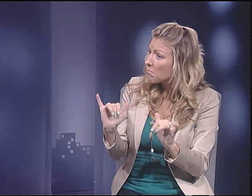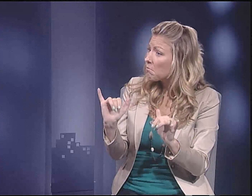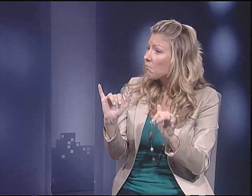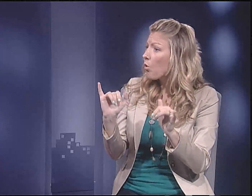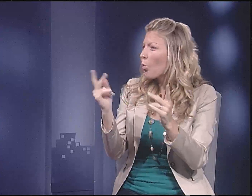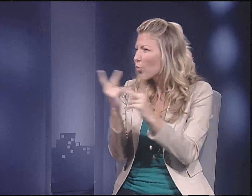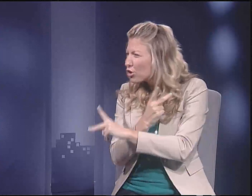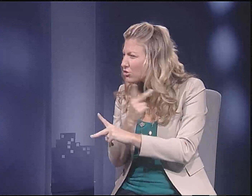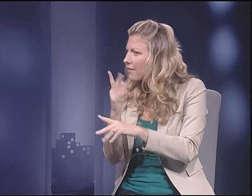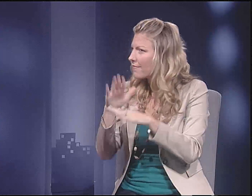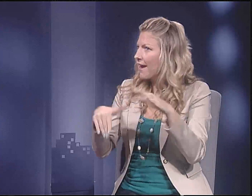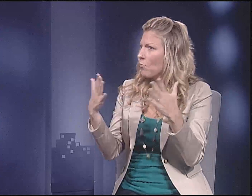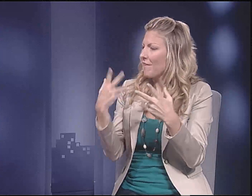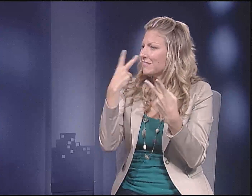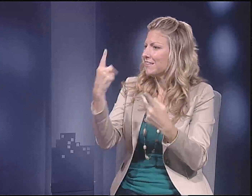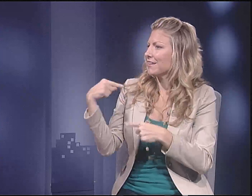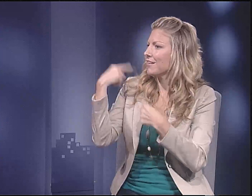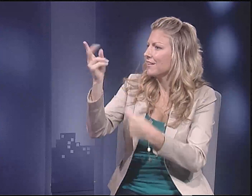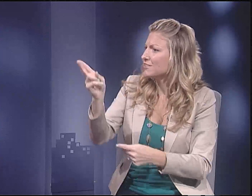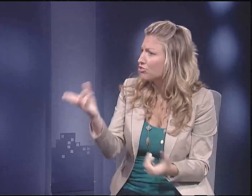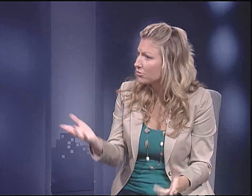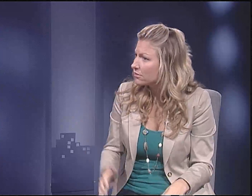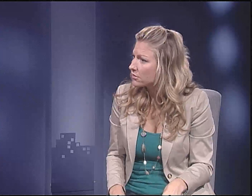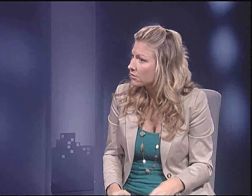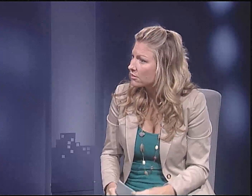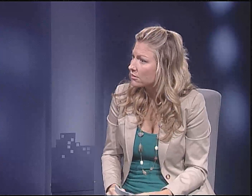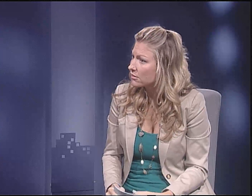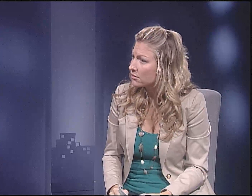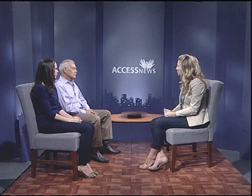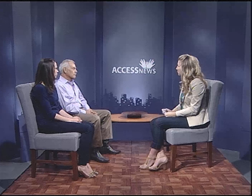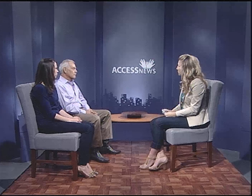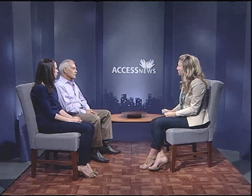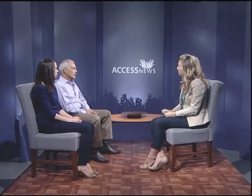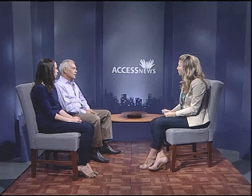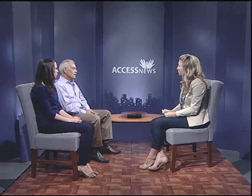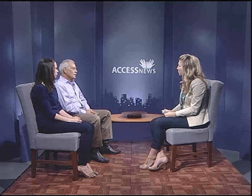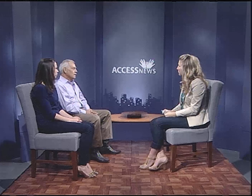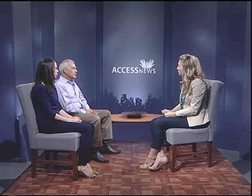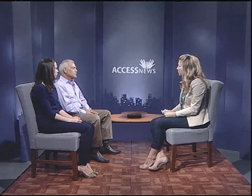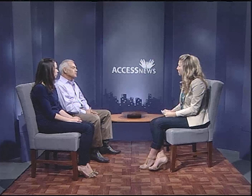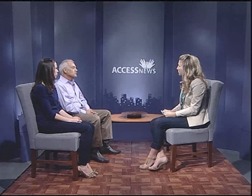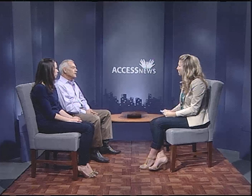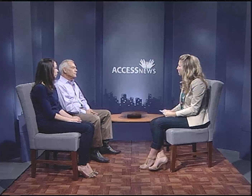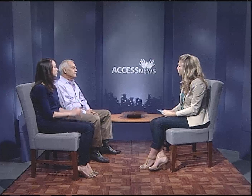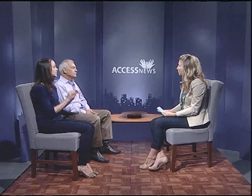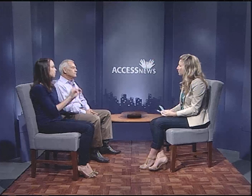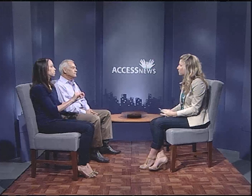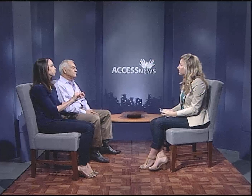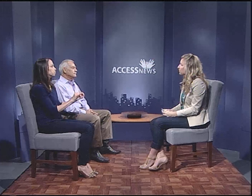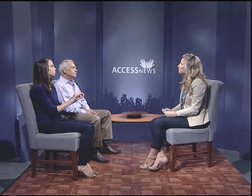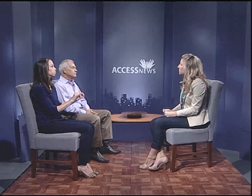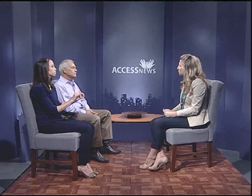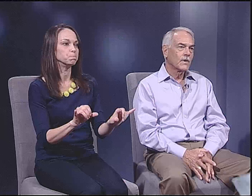Is this the same or worse than we've seen in history? It is the same. How so?